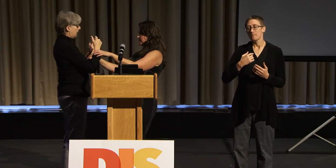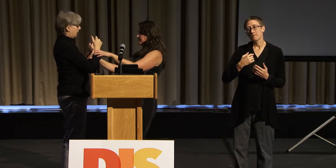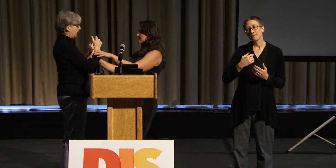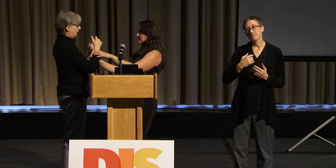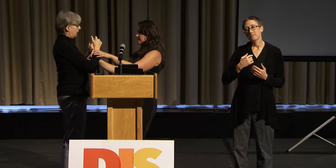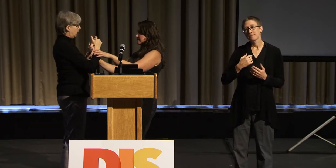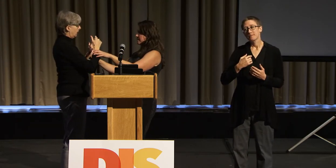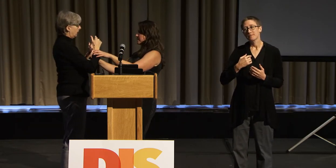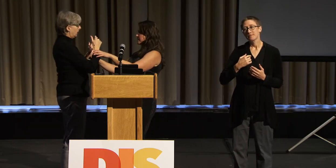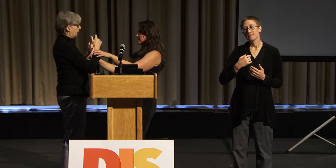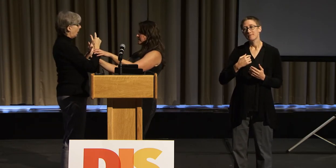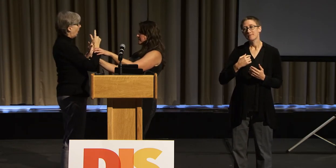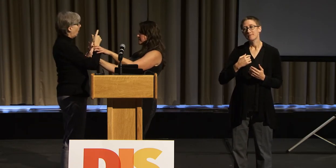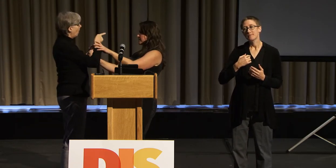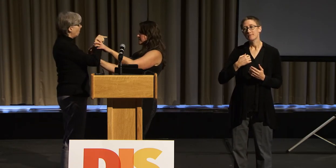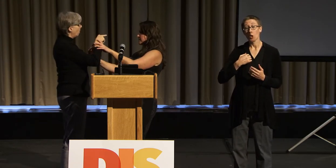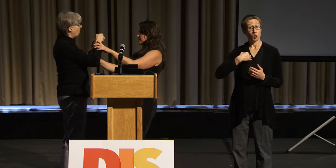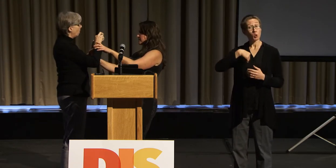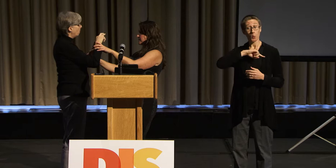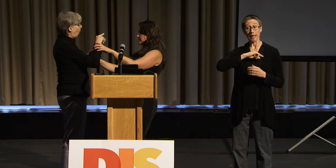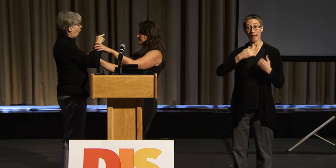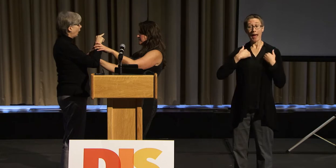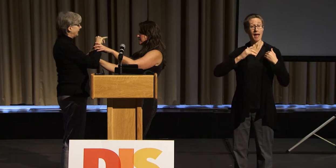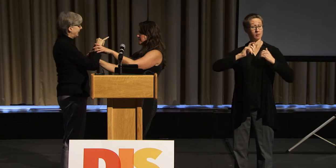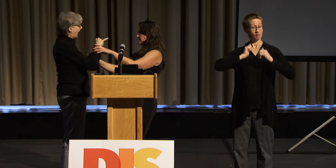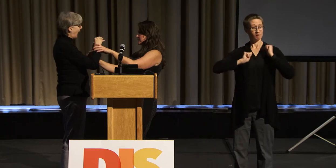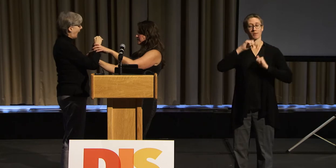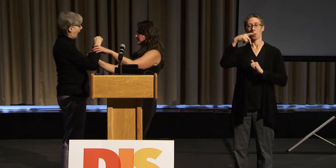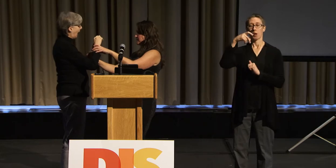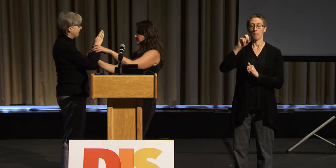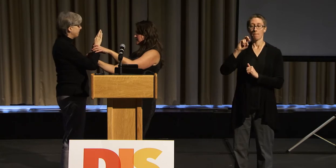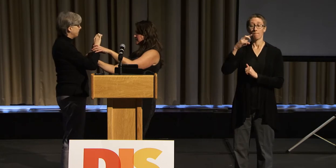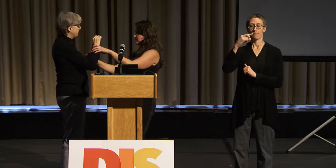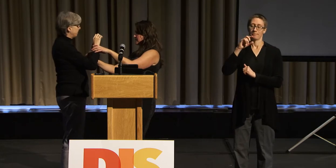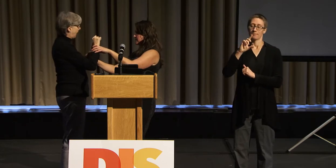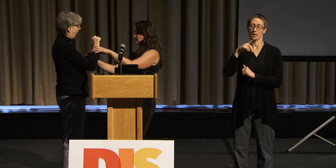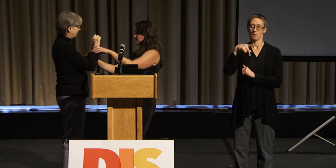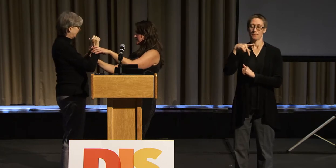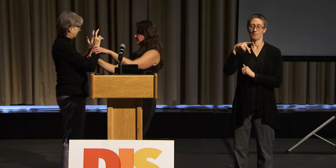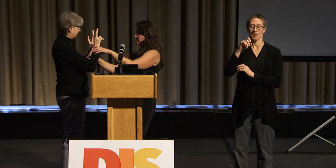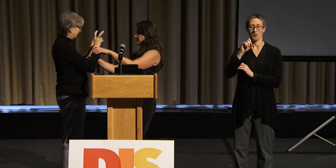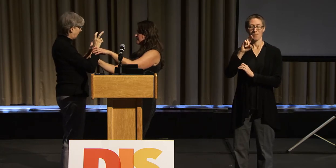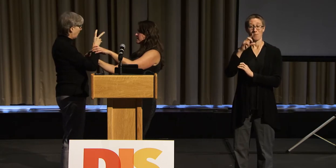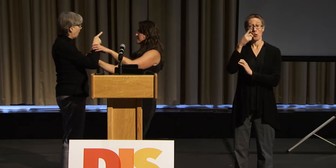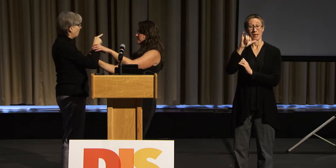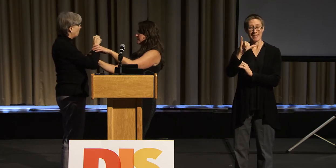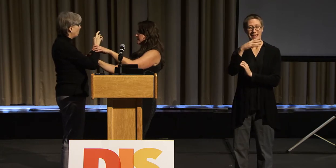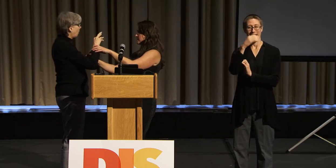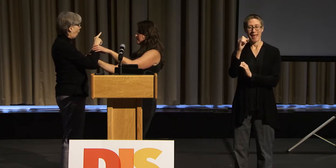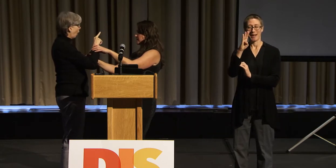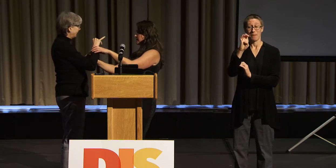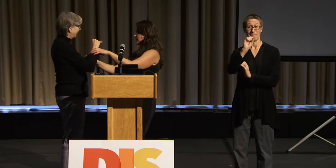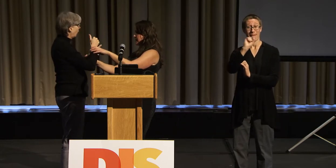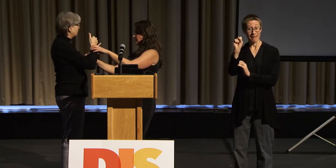Porgy is disabled-- they didn't cast a disabled person,